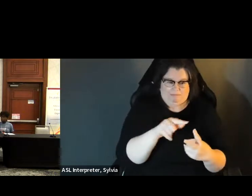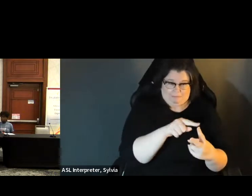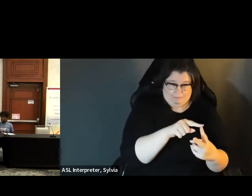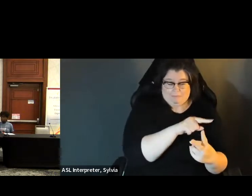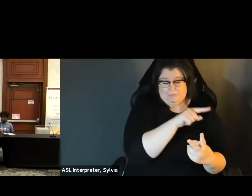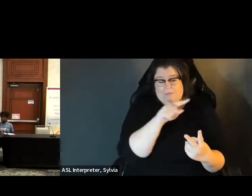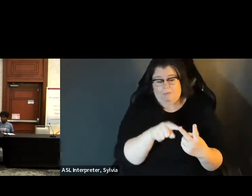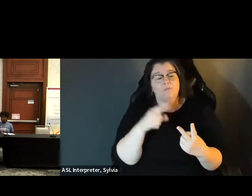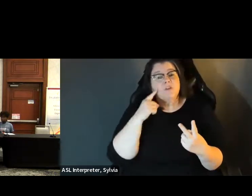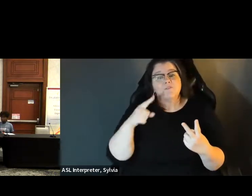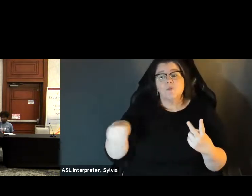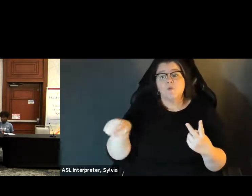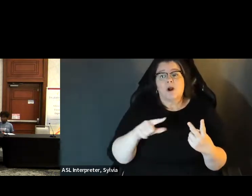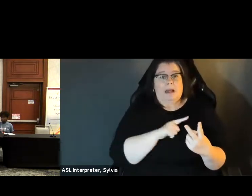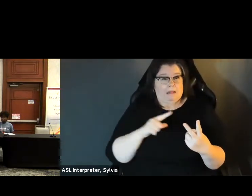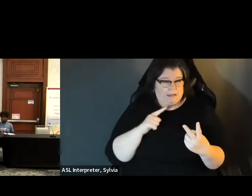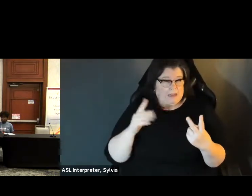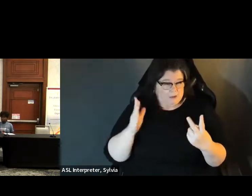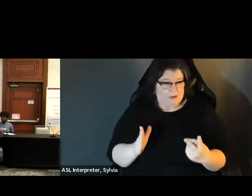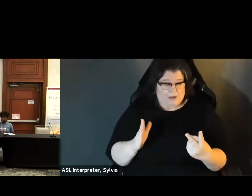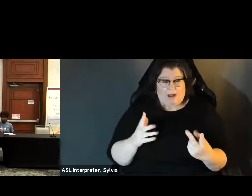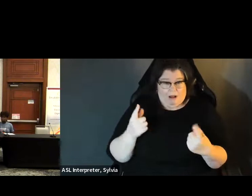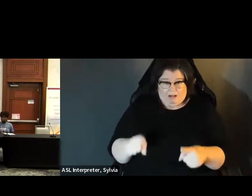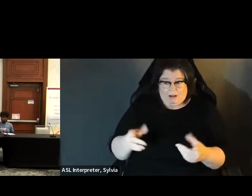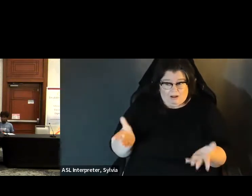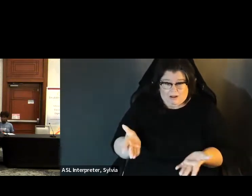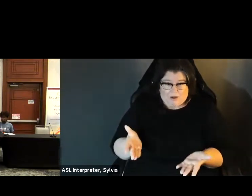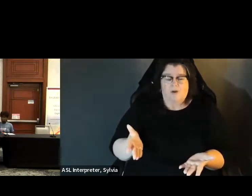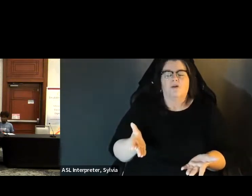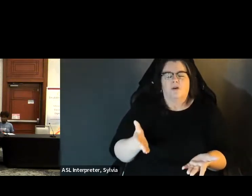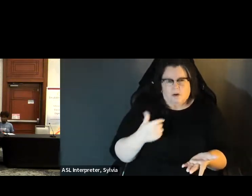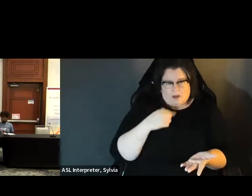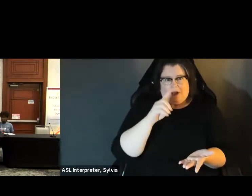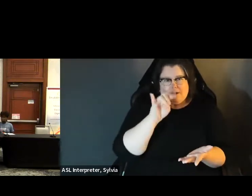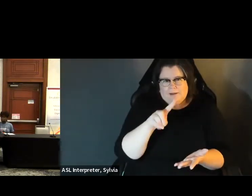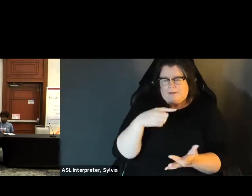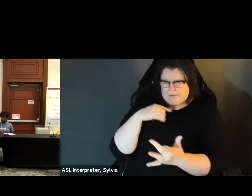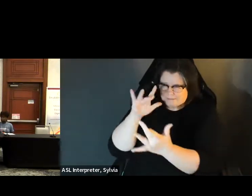fix a lot of those problems. One of the things I think we need to do, and we have done. The second thing I want to comment is in terms of